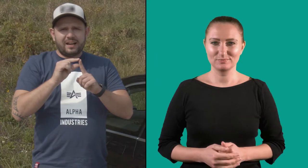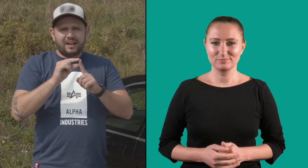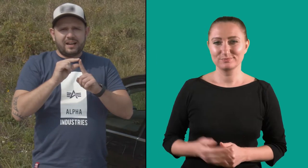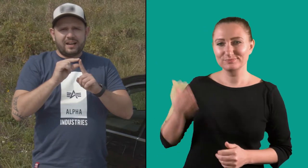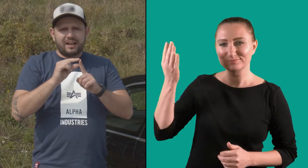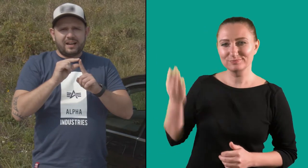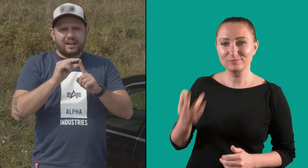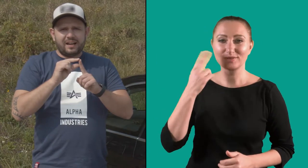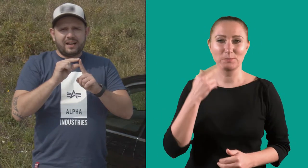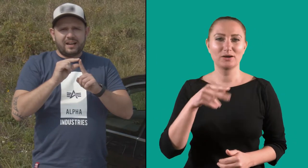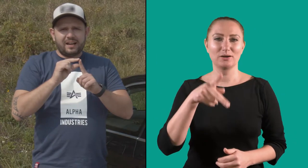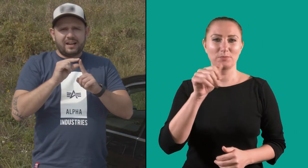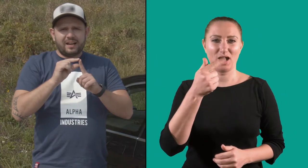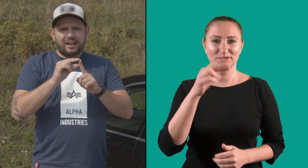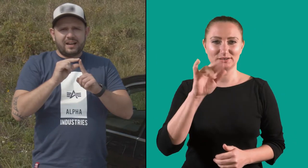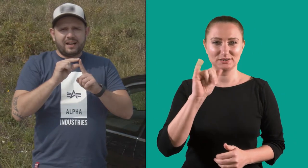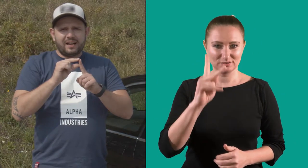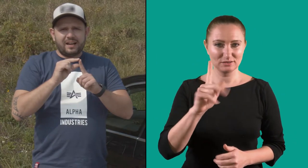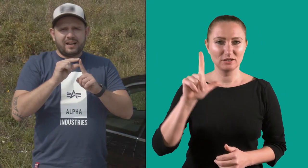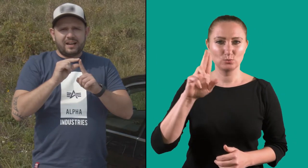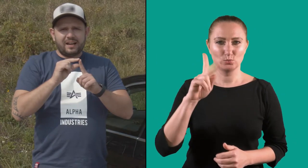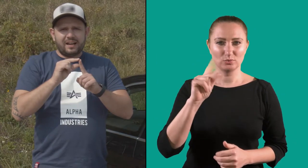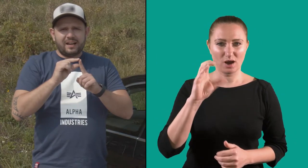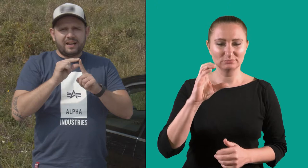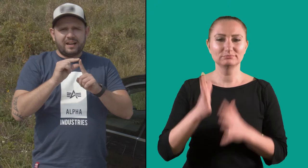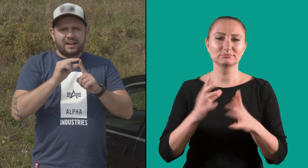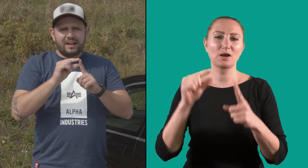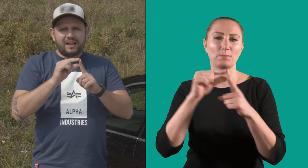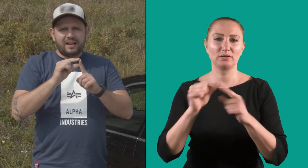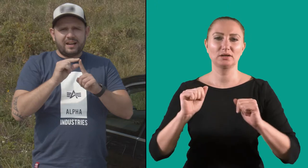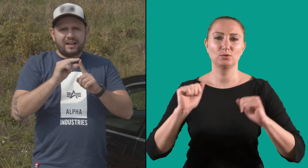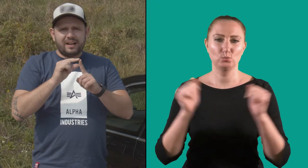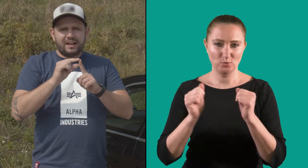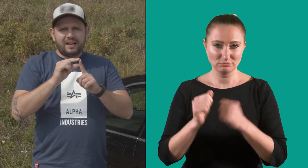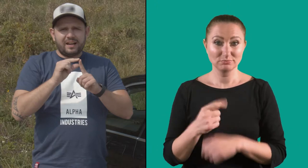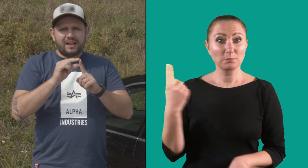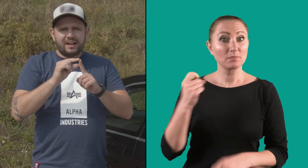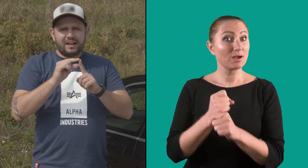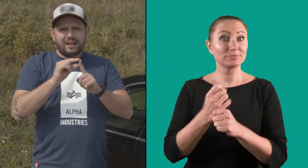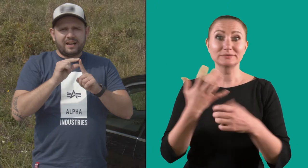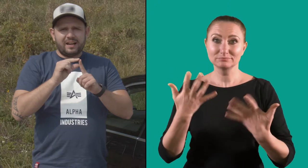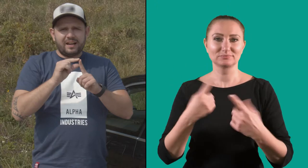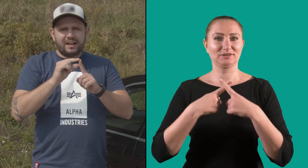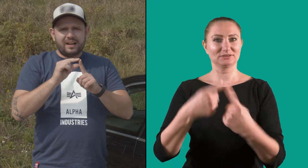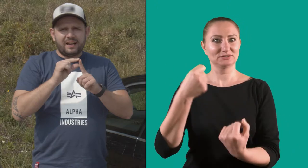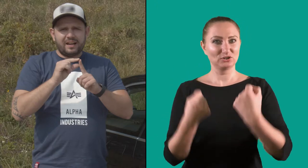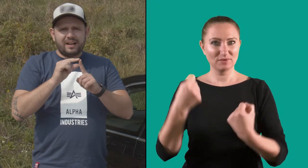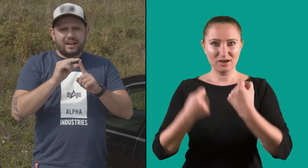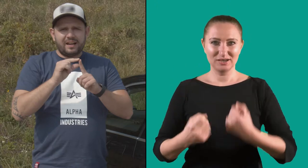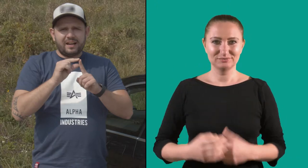This is Patrik Lukáč. This is his sign name. He works as a taxi driver.